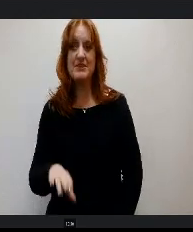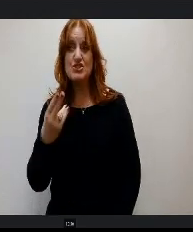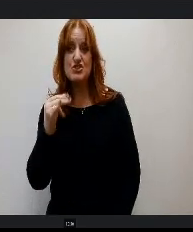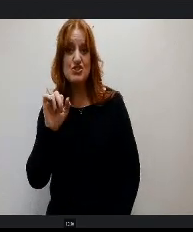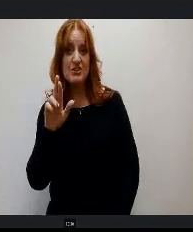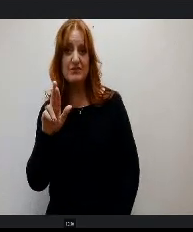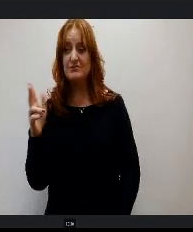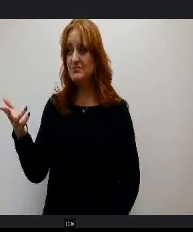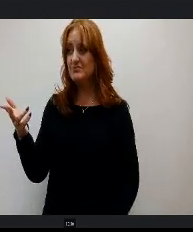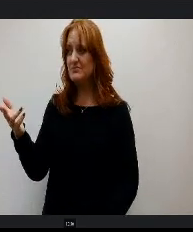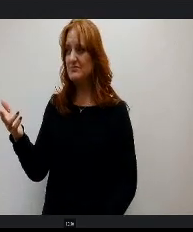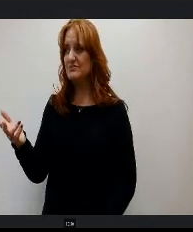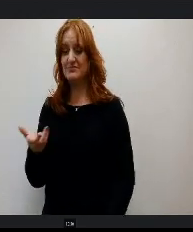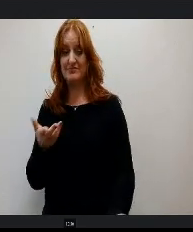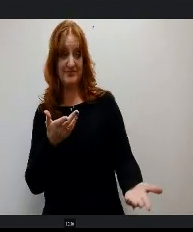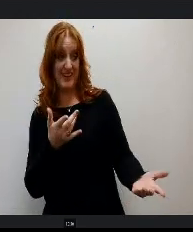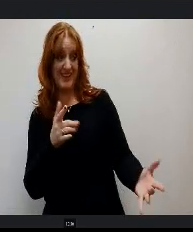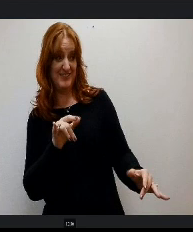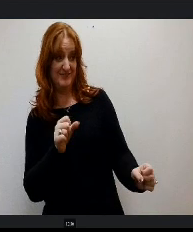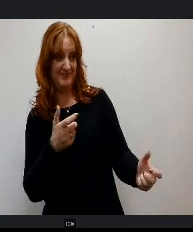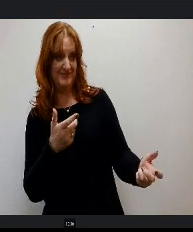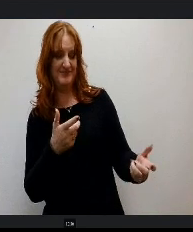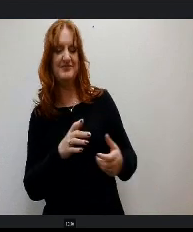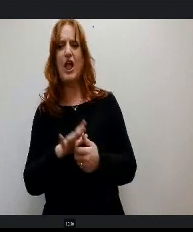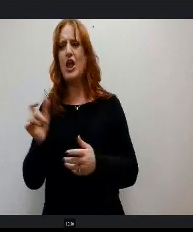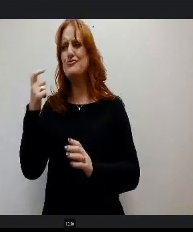Mrs. Yanez, I noticed as I was s prepping that.